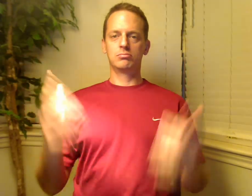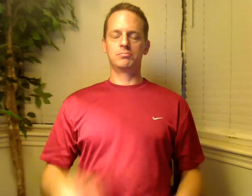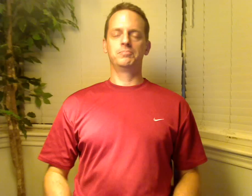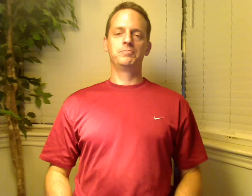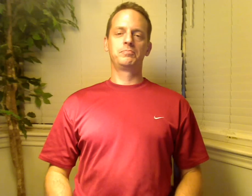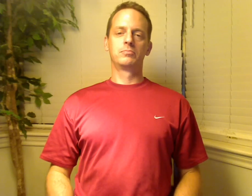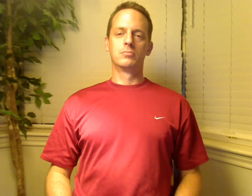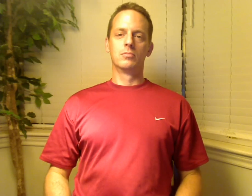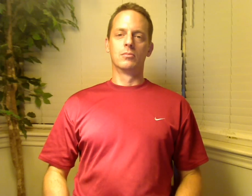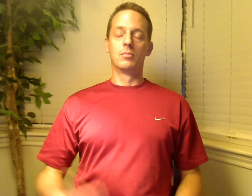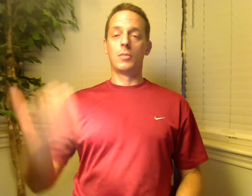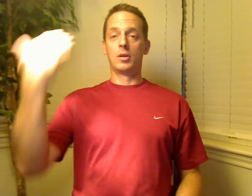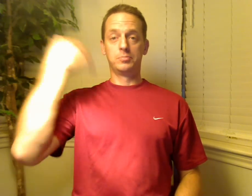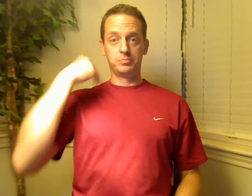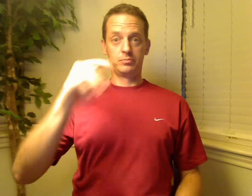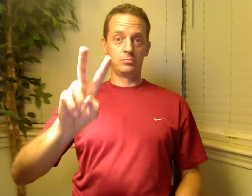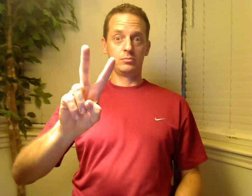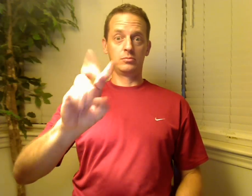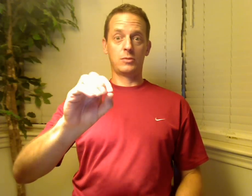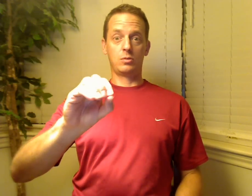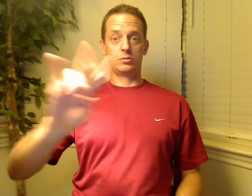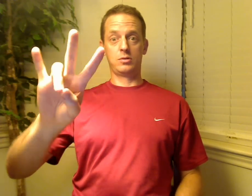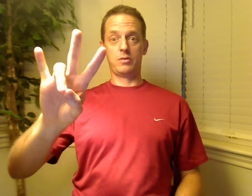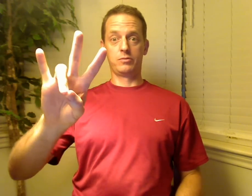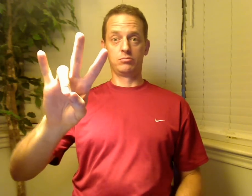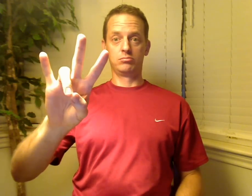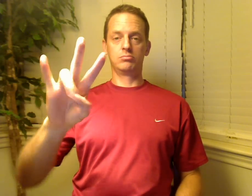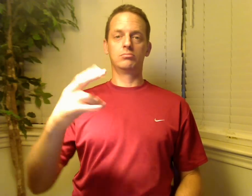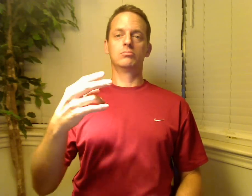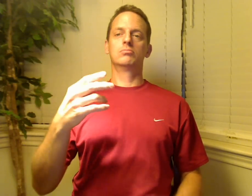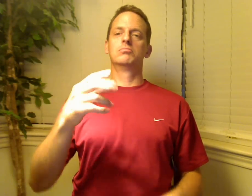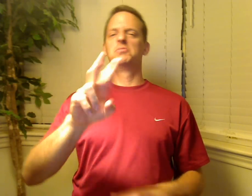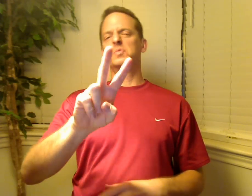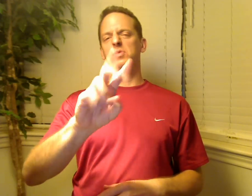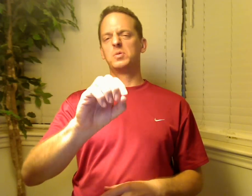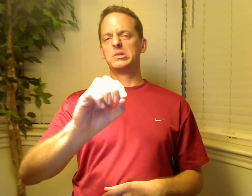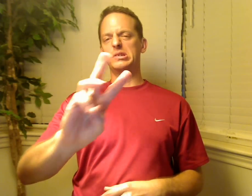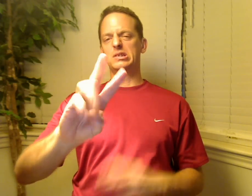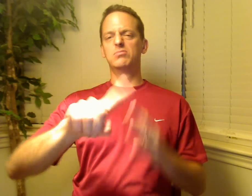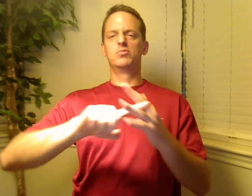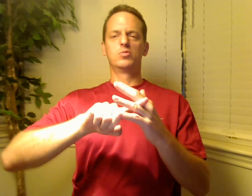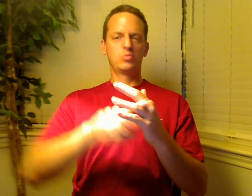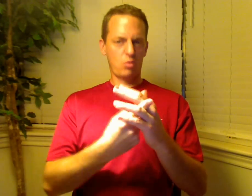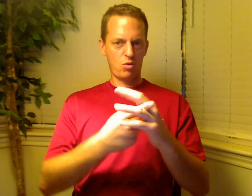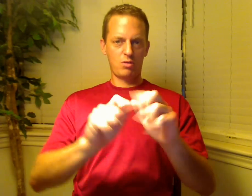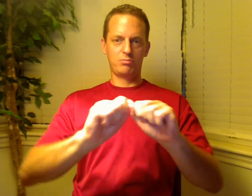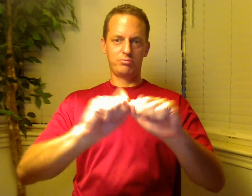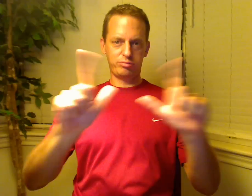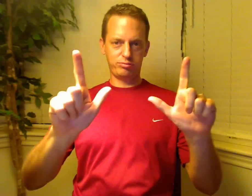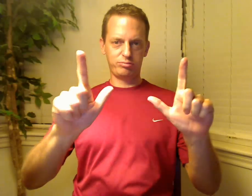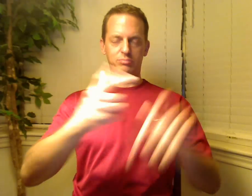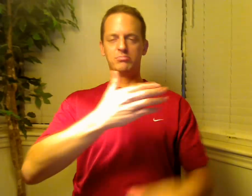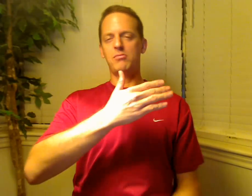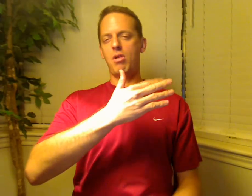In 2007, I mean in 2006, I made first vlog/clip,